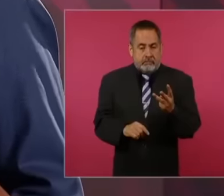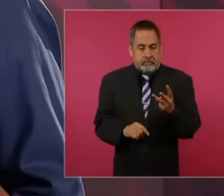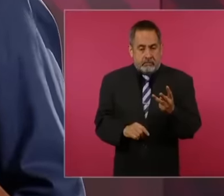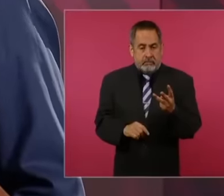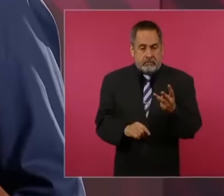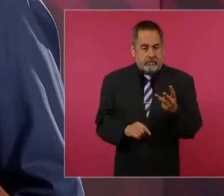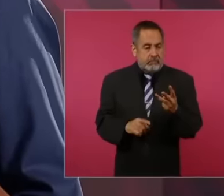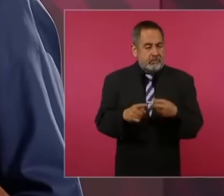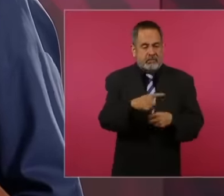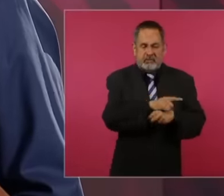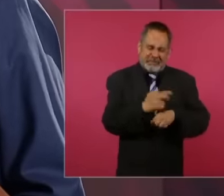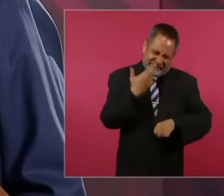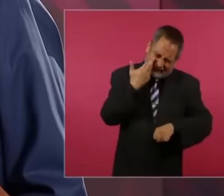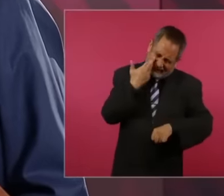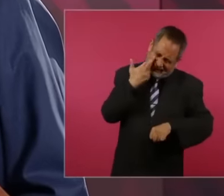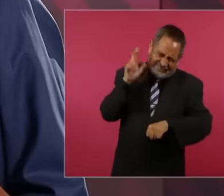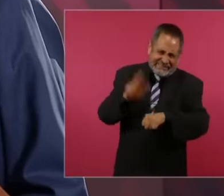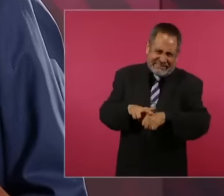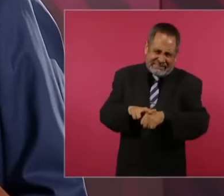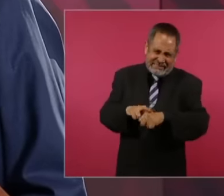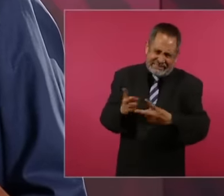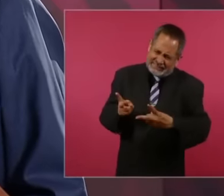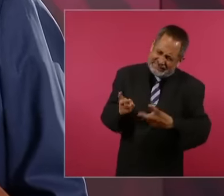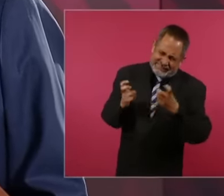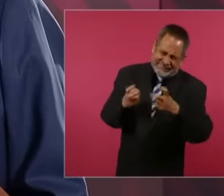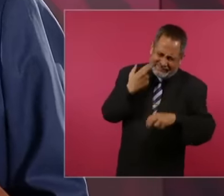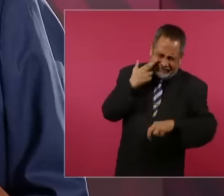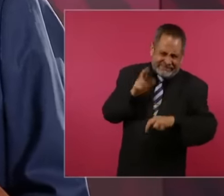thieves they are very